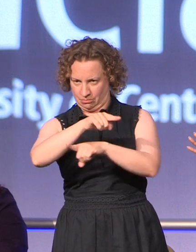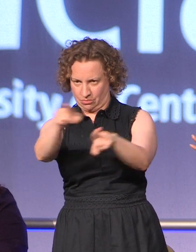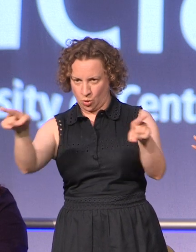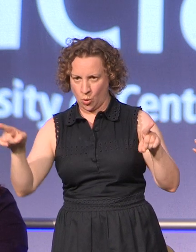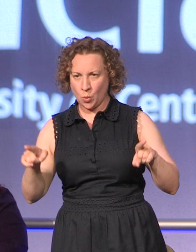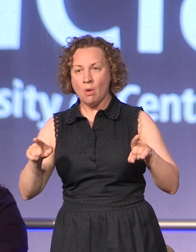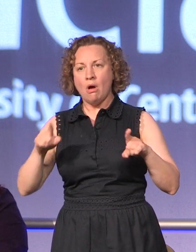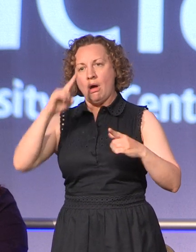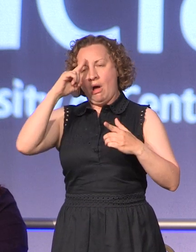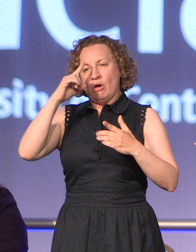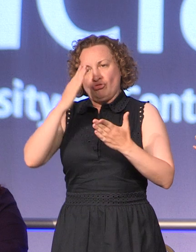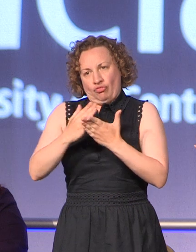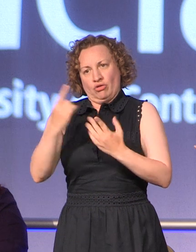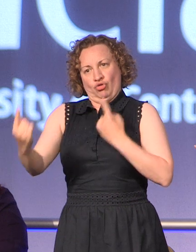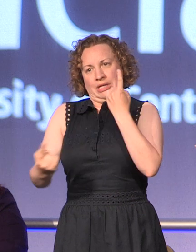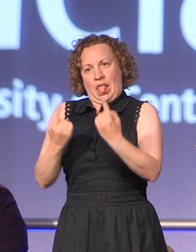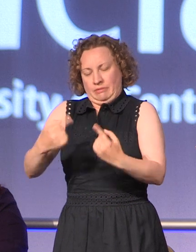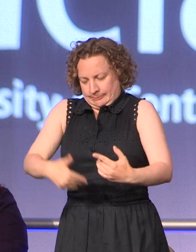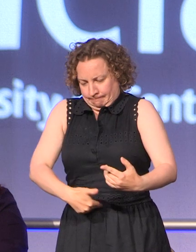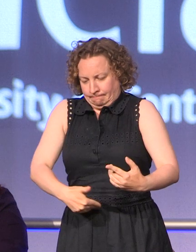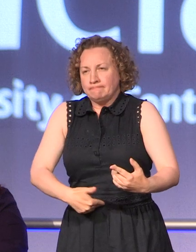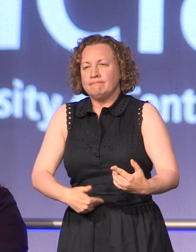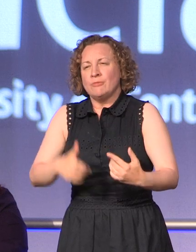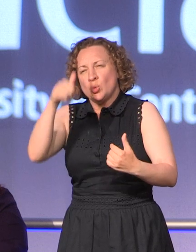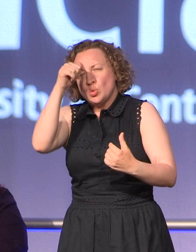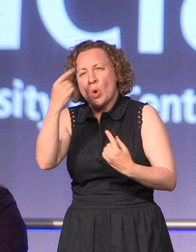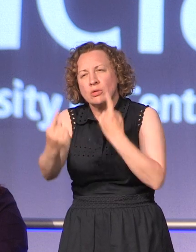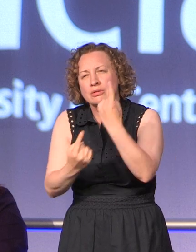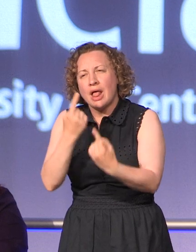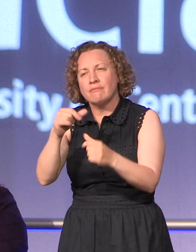better then even your parents know you and so trust your instincts when you're